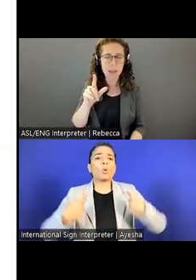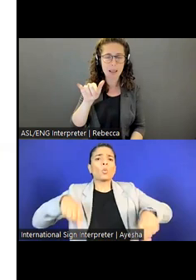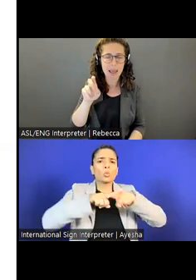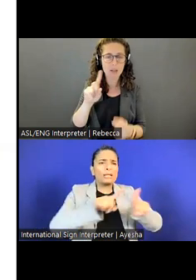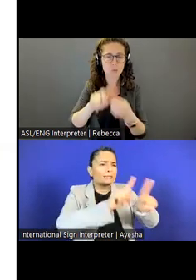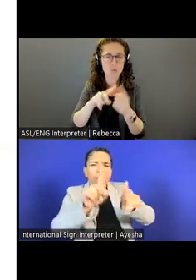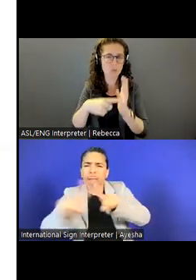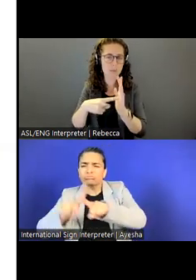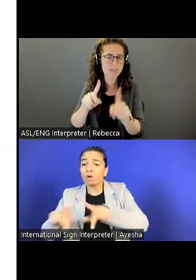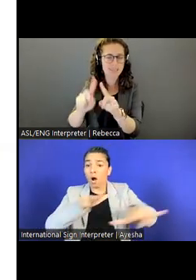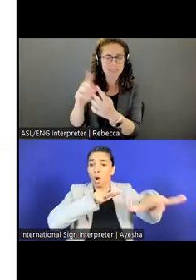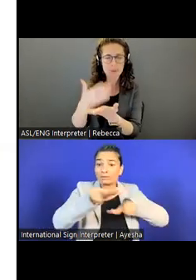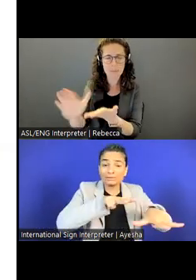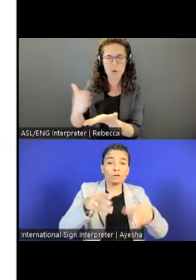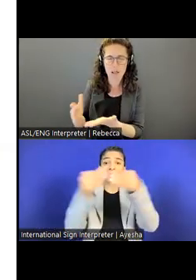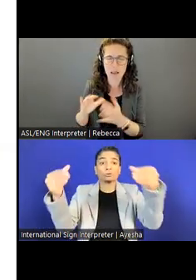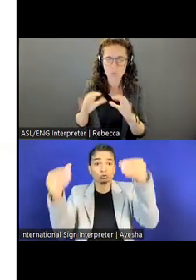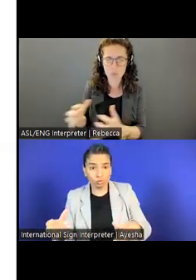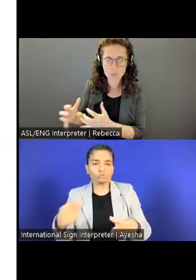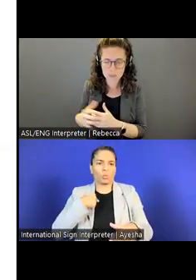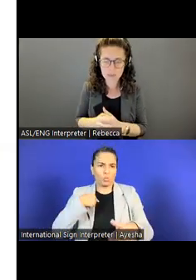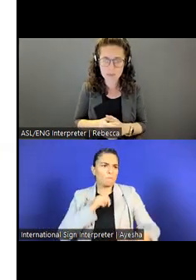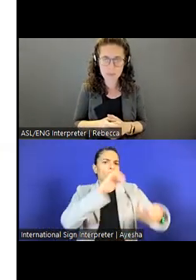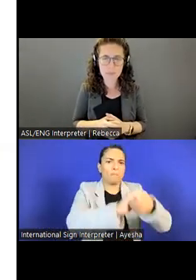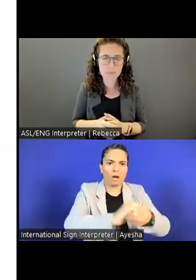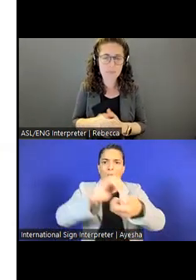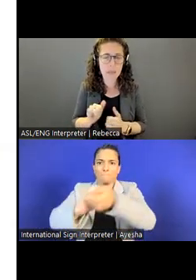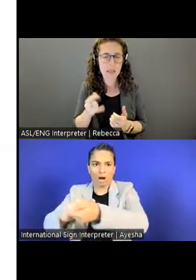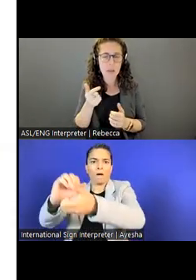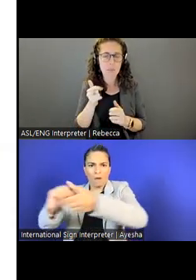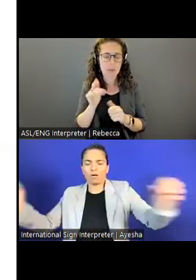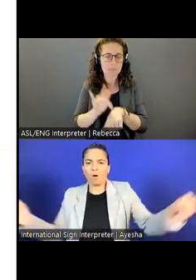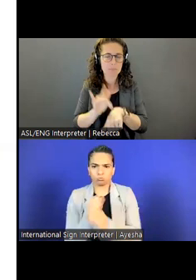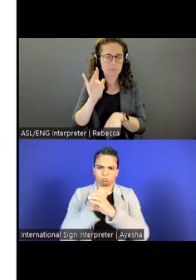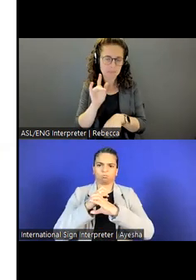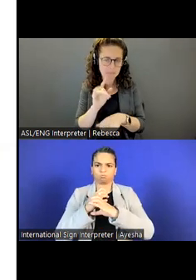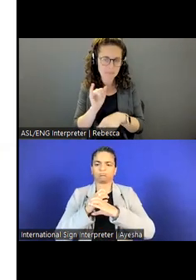So that's just a little bit about our internship program.